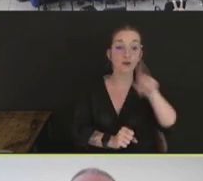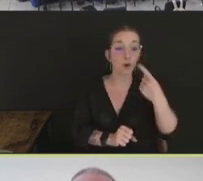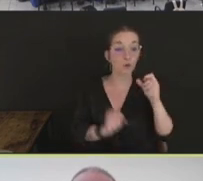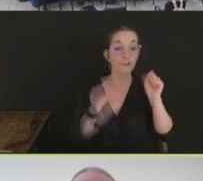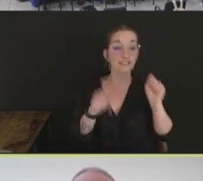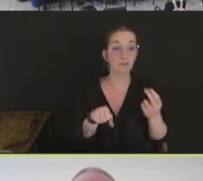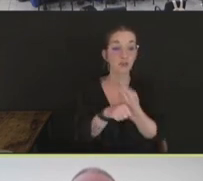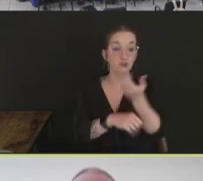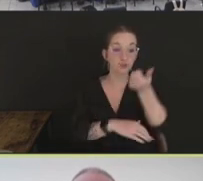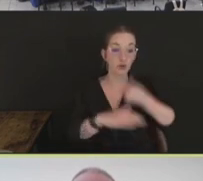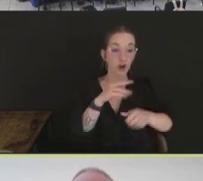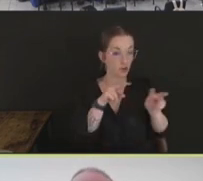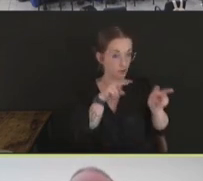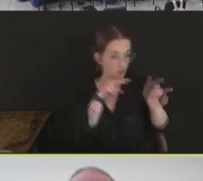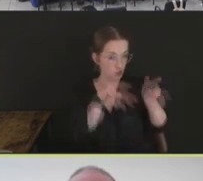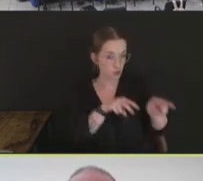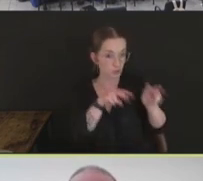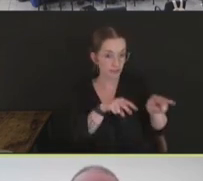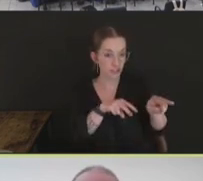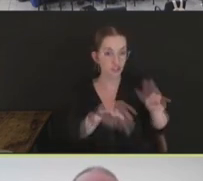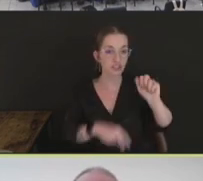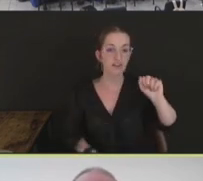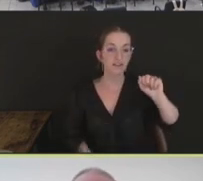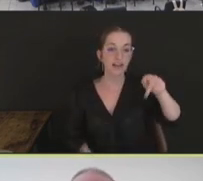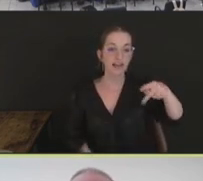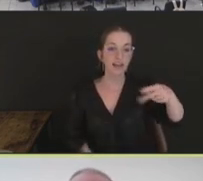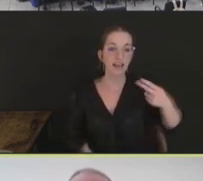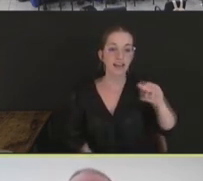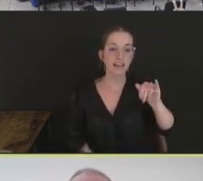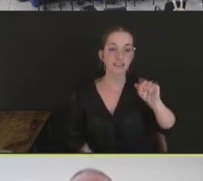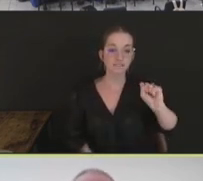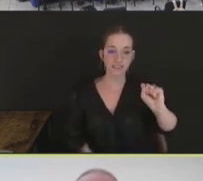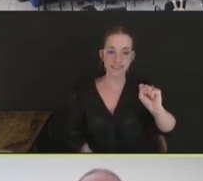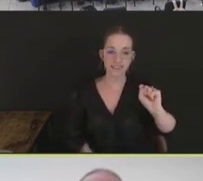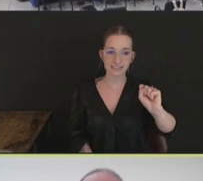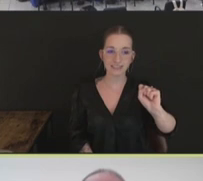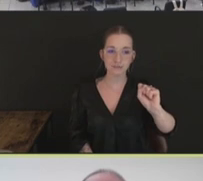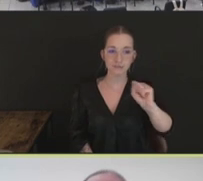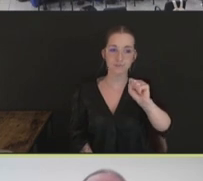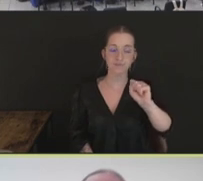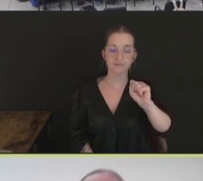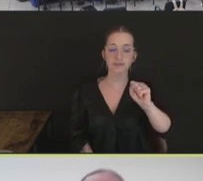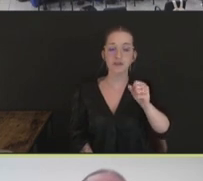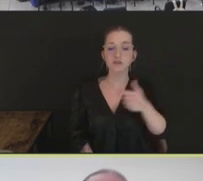as part of the official control program, so you cannot -- we cannot release these vaccines to